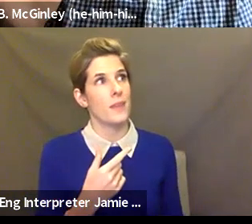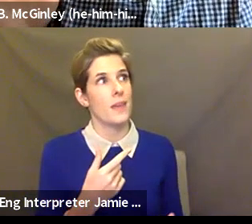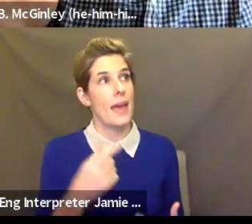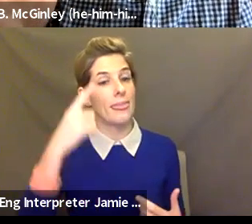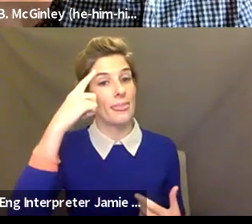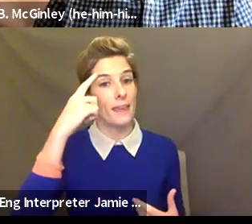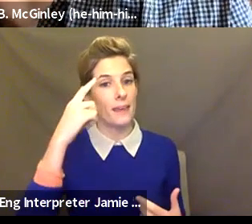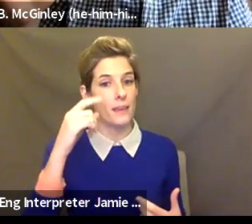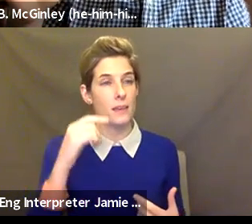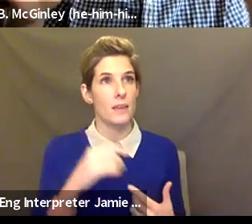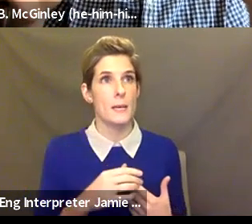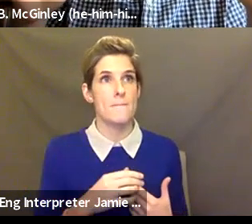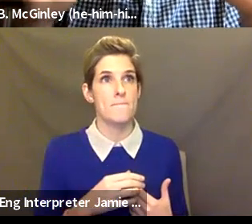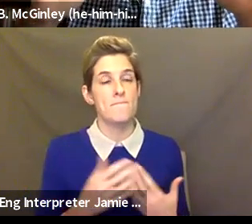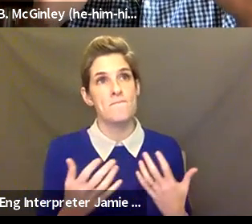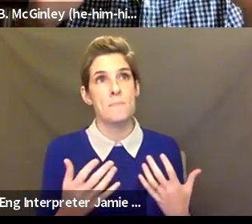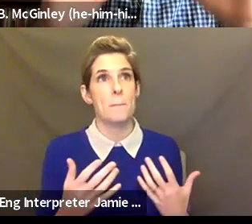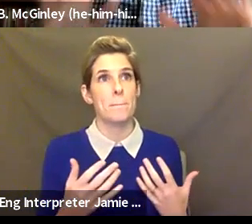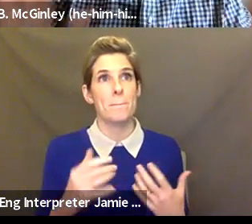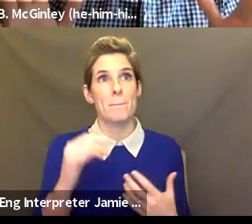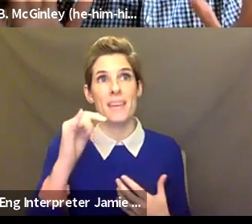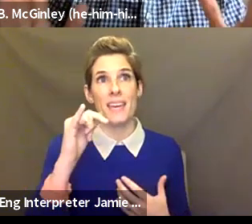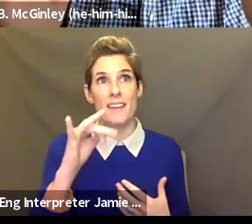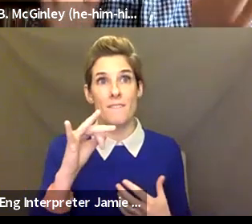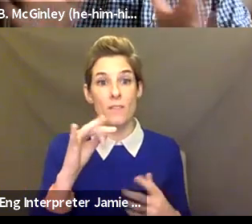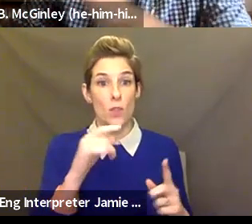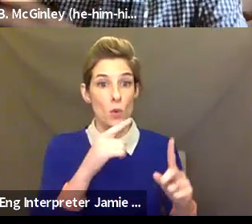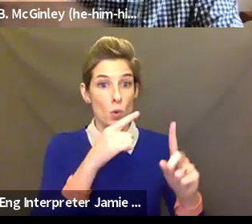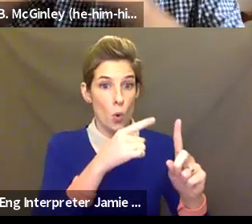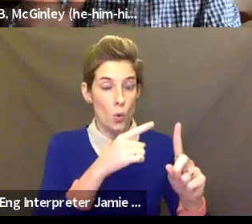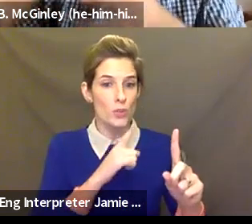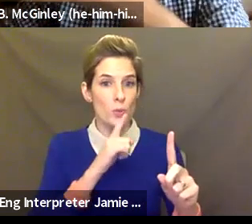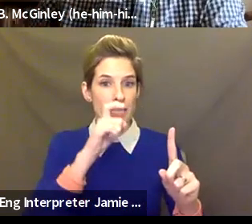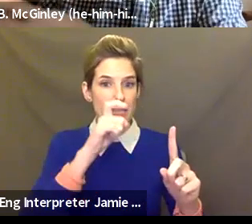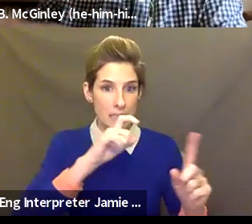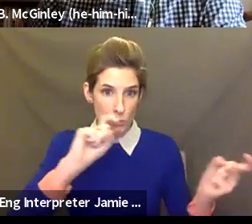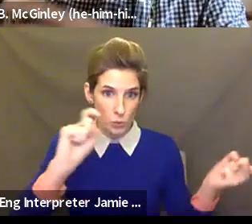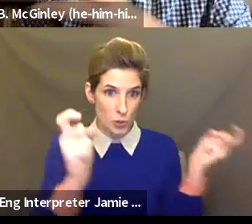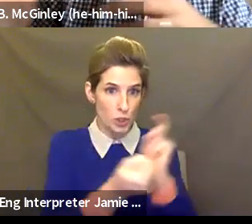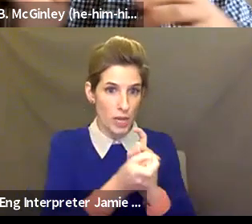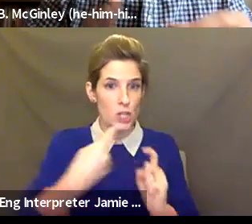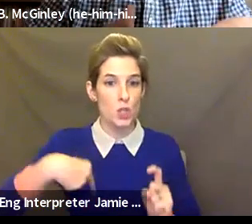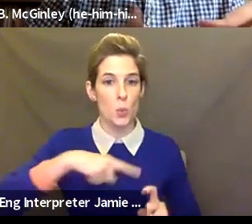changing, we had to say, "Pause," and say, "Are we equipped? Are we the right people to do that?" And I think